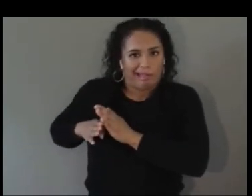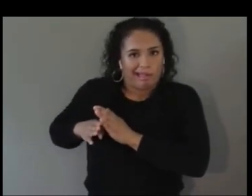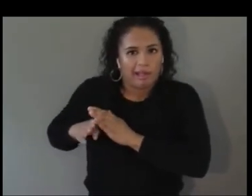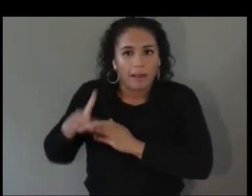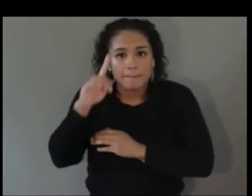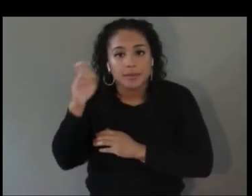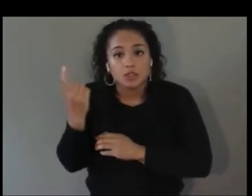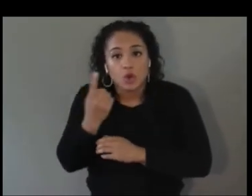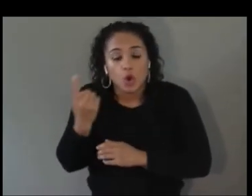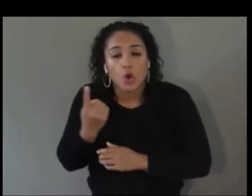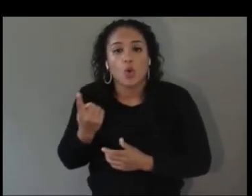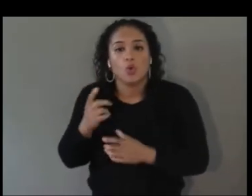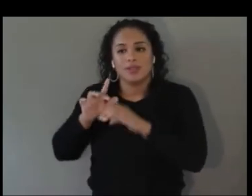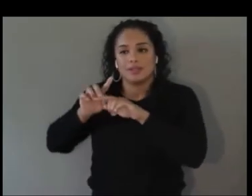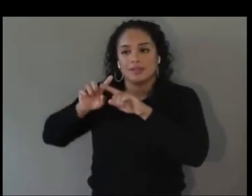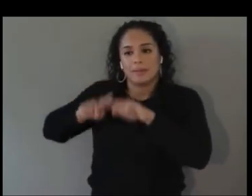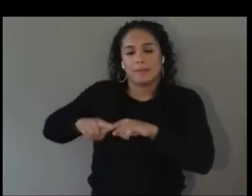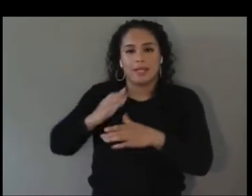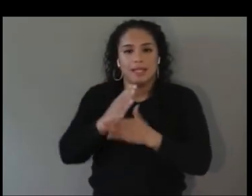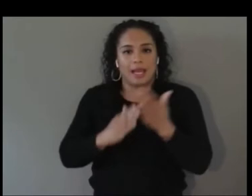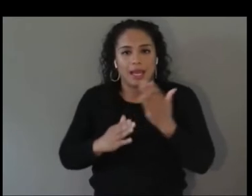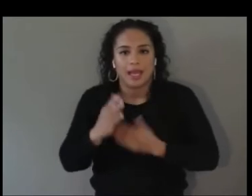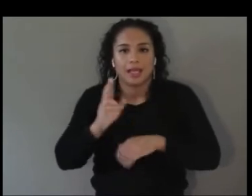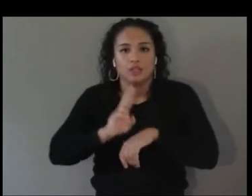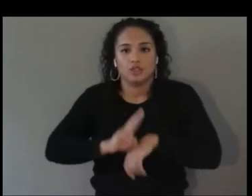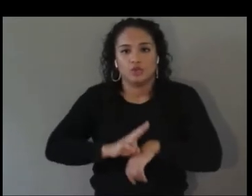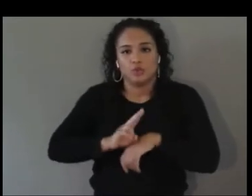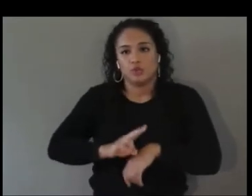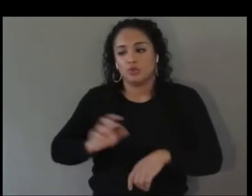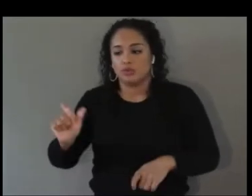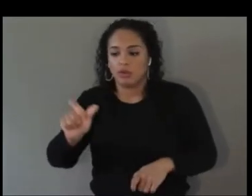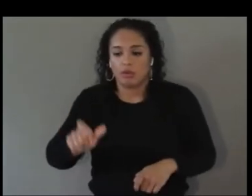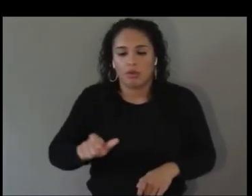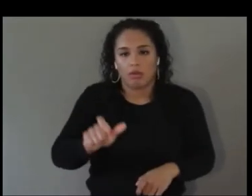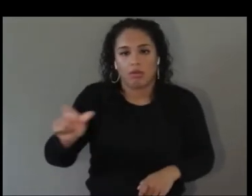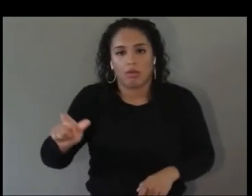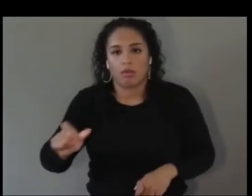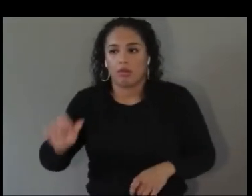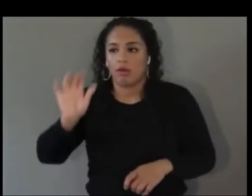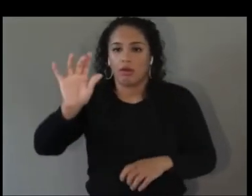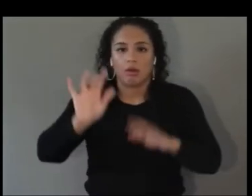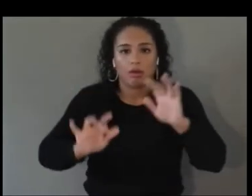rabbit ears or move sliders or click buttons. We're moving into a realm there's going to be